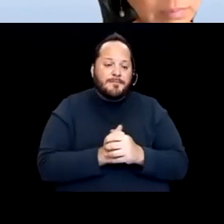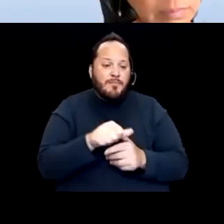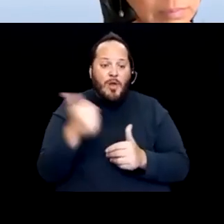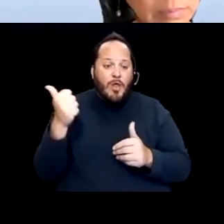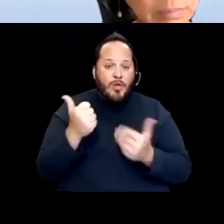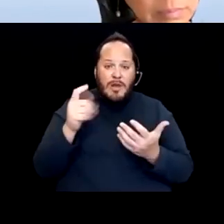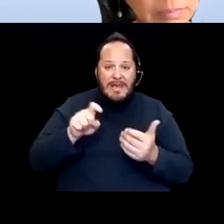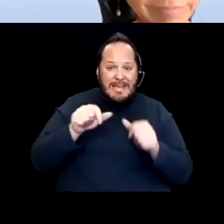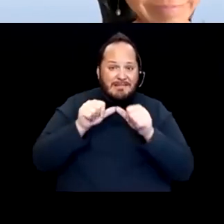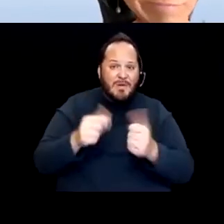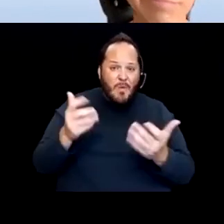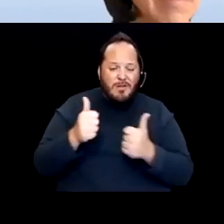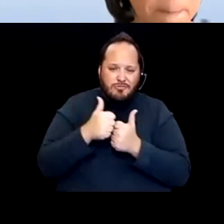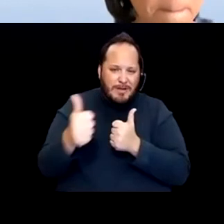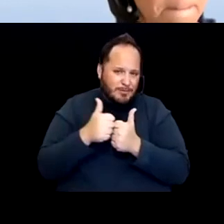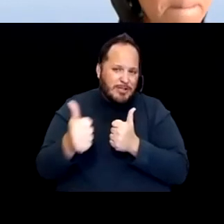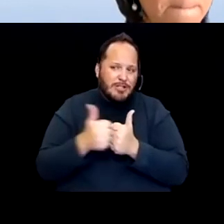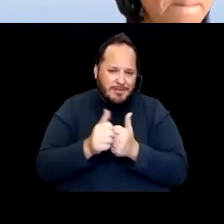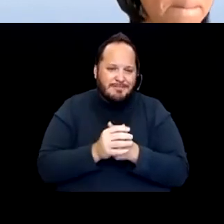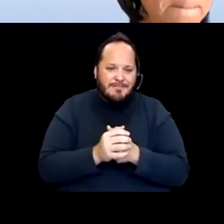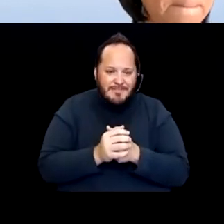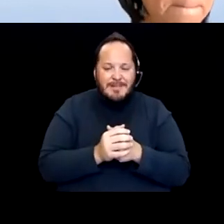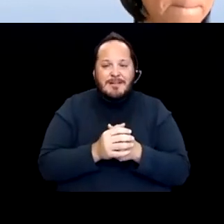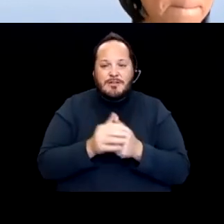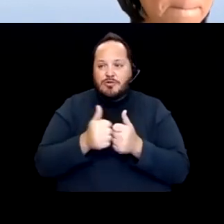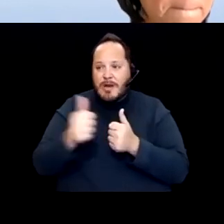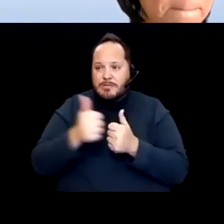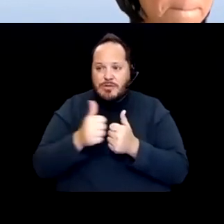Transportation, resources like bus tickets,